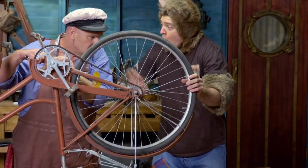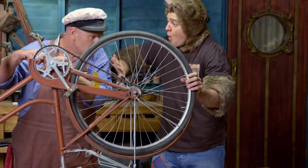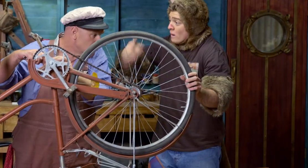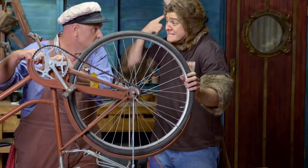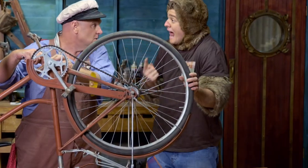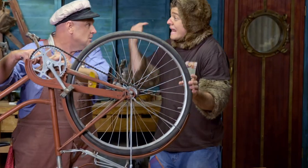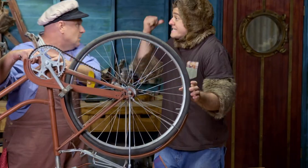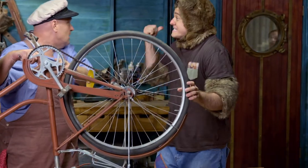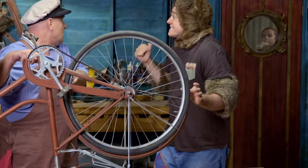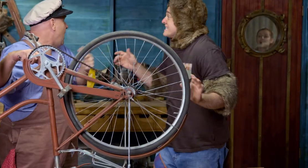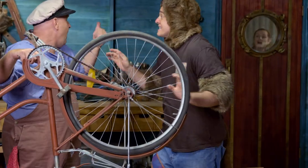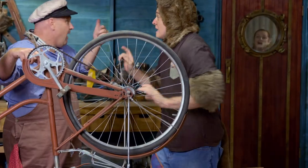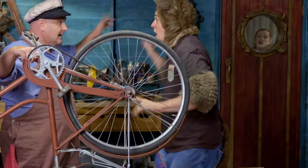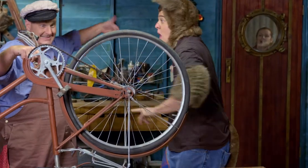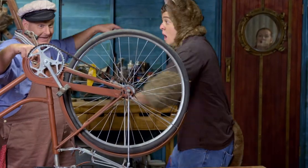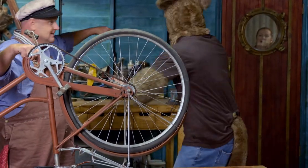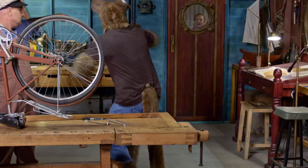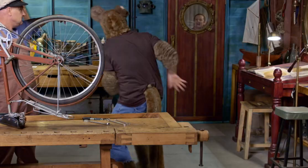Oh, Skip! Sally's here! Oh, get the door. OK!